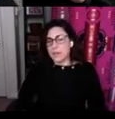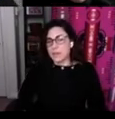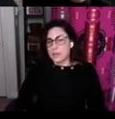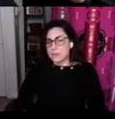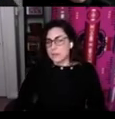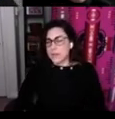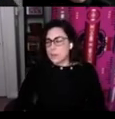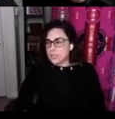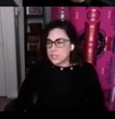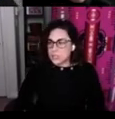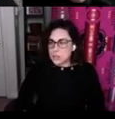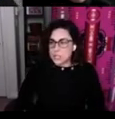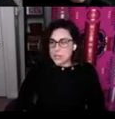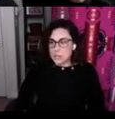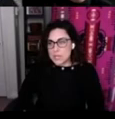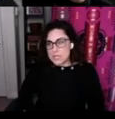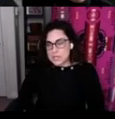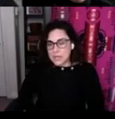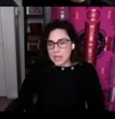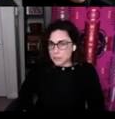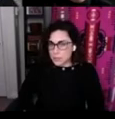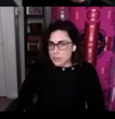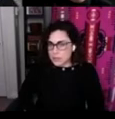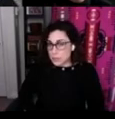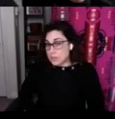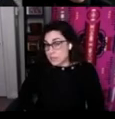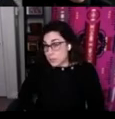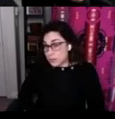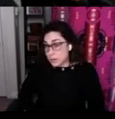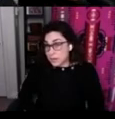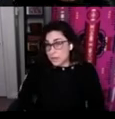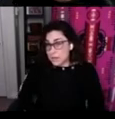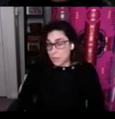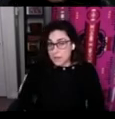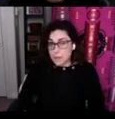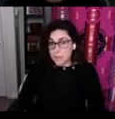the language situation in BC and California is quite similar I think that's why